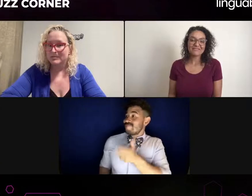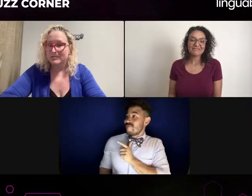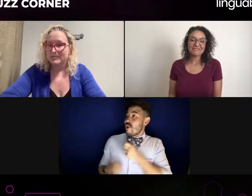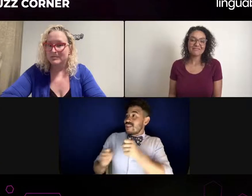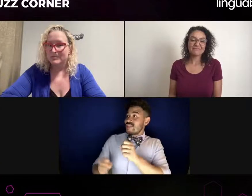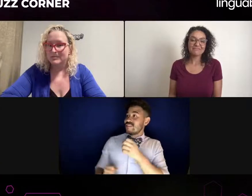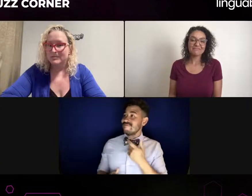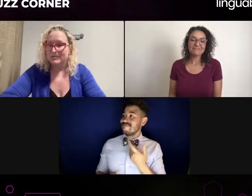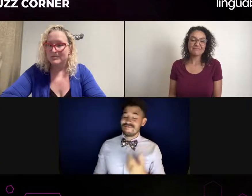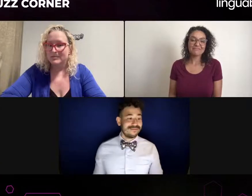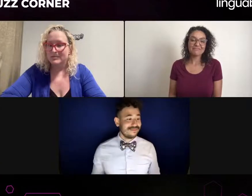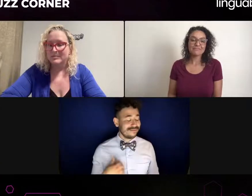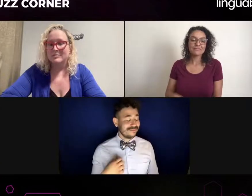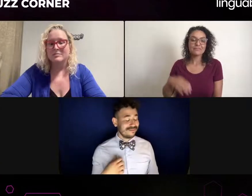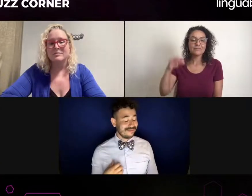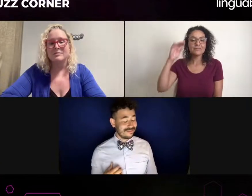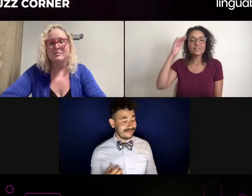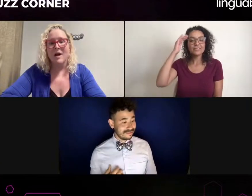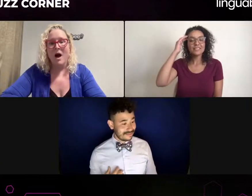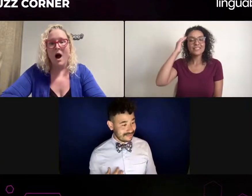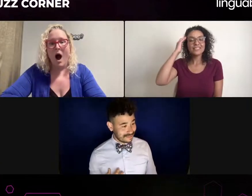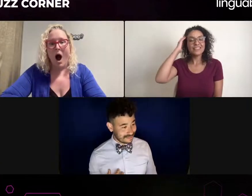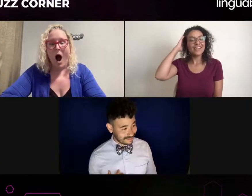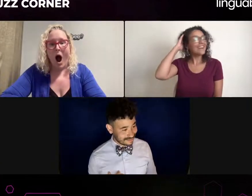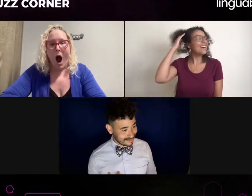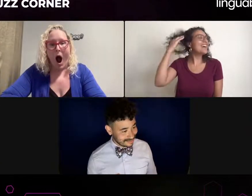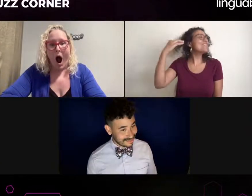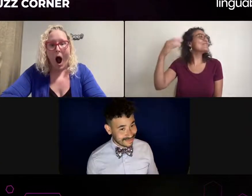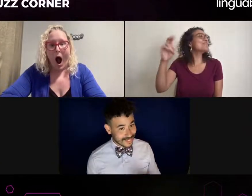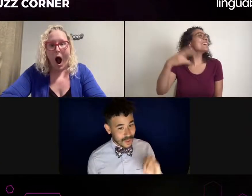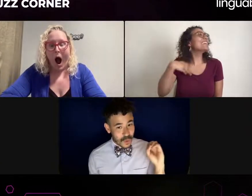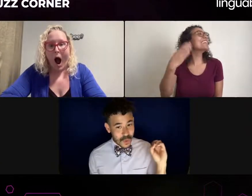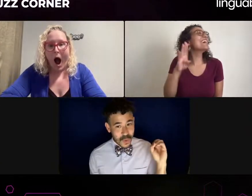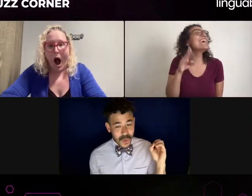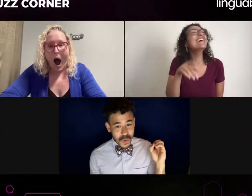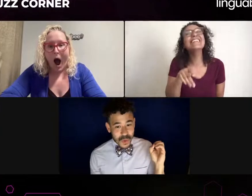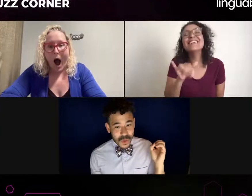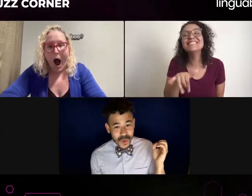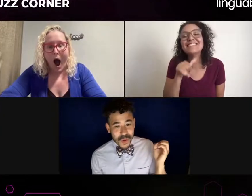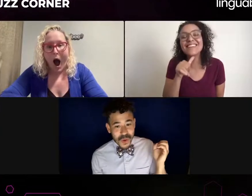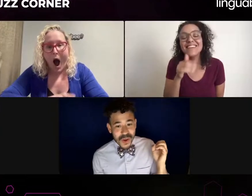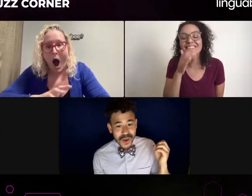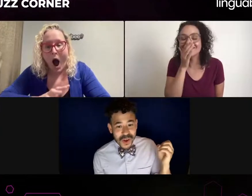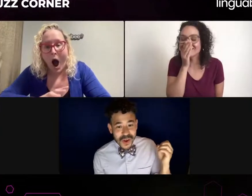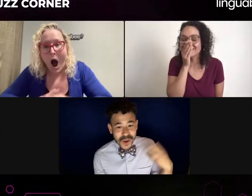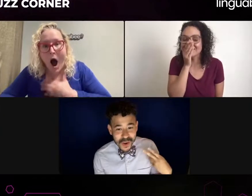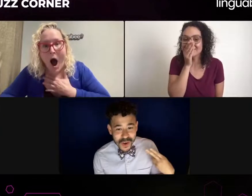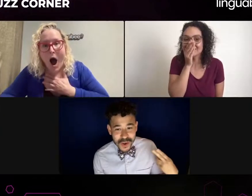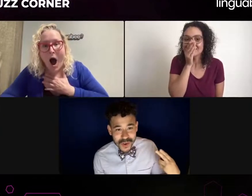Their response was, "Oh, the casting director asked me to come in as a preferred interpreter."